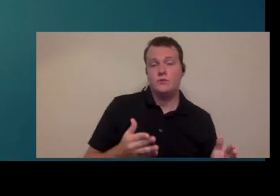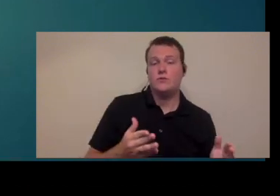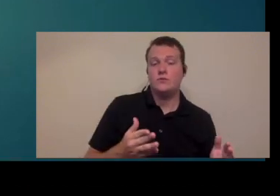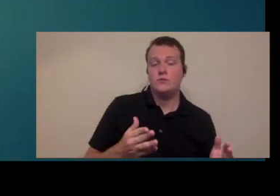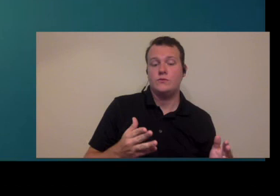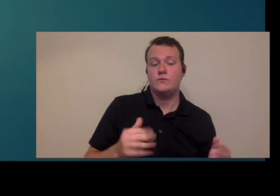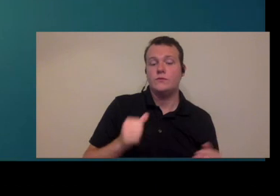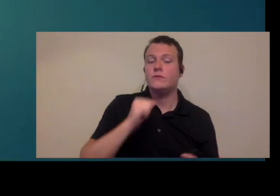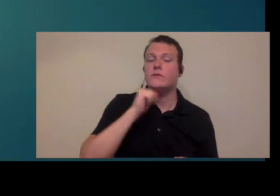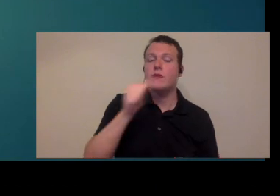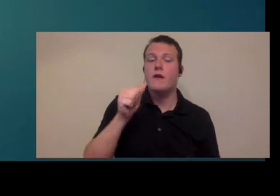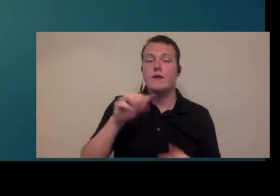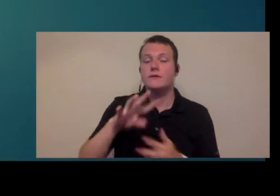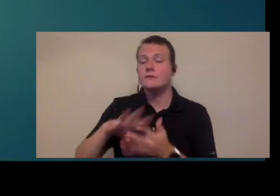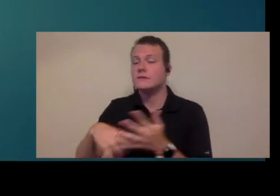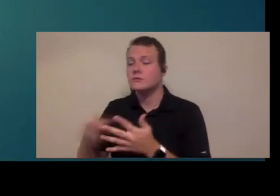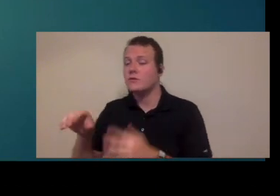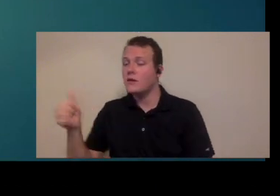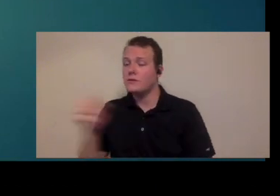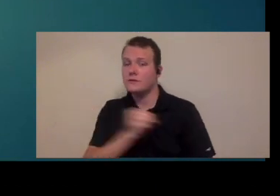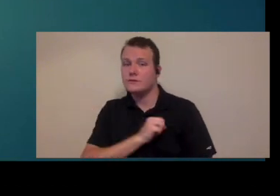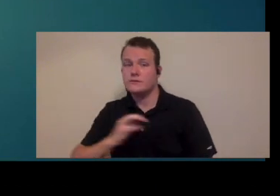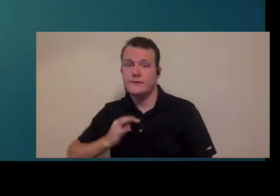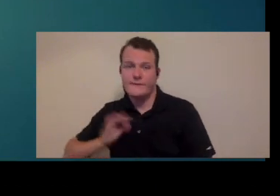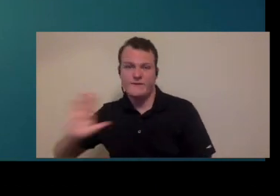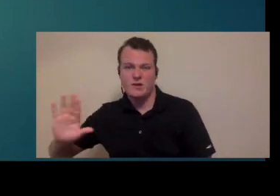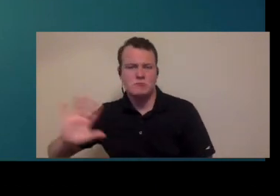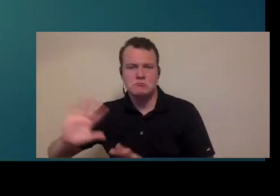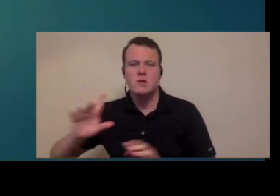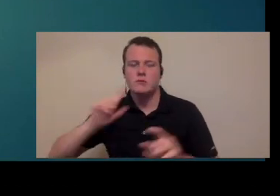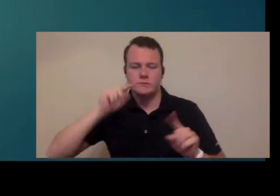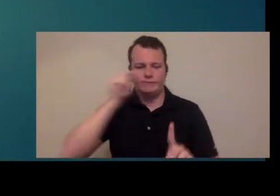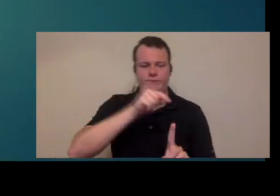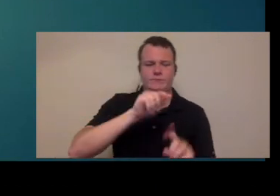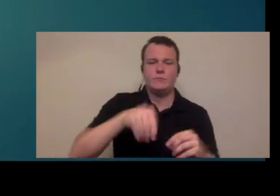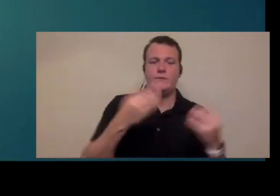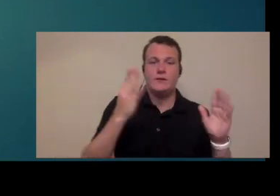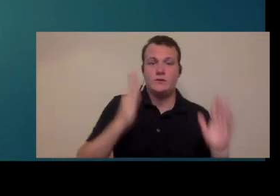necessarily scheduling other staff members but a couple of things that you